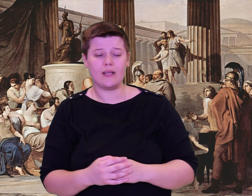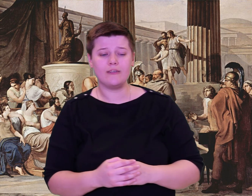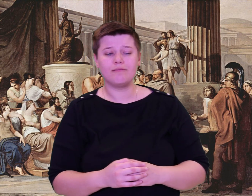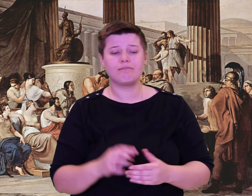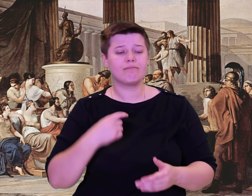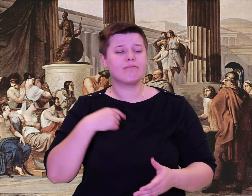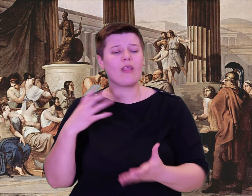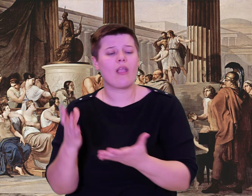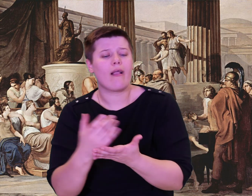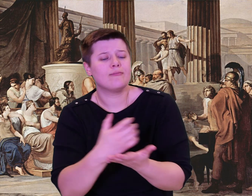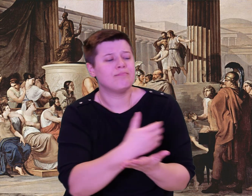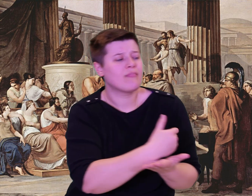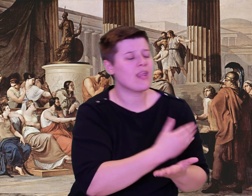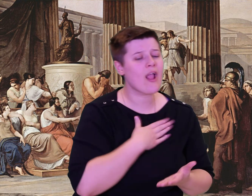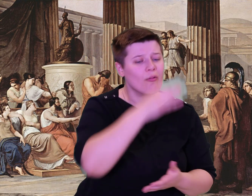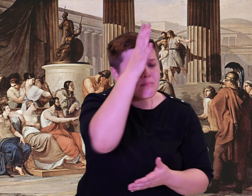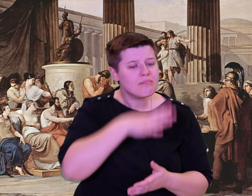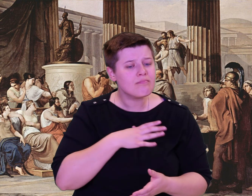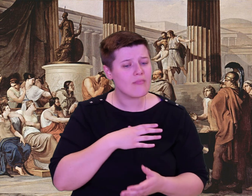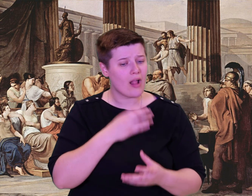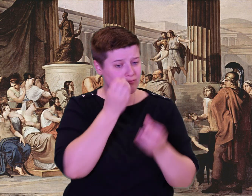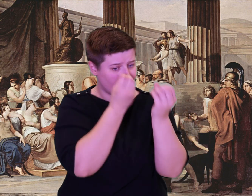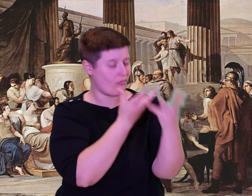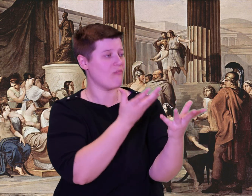from our broad ship.